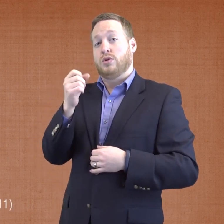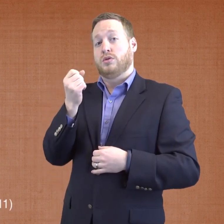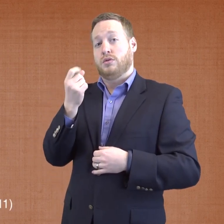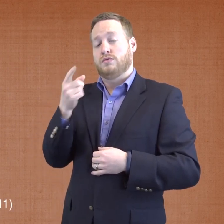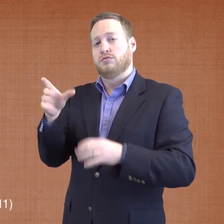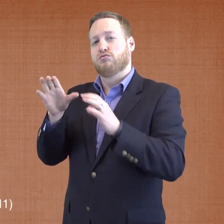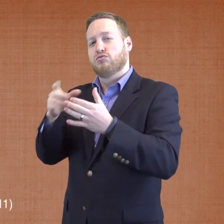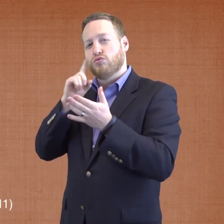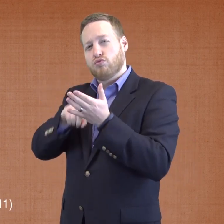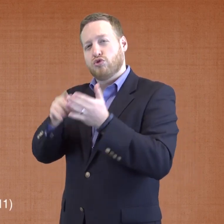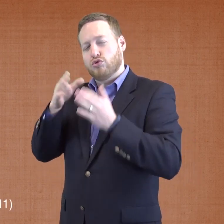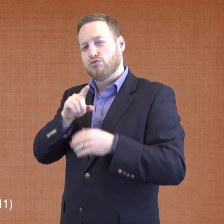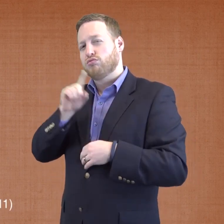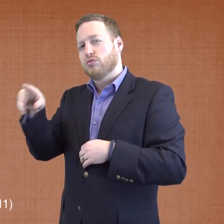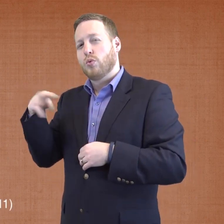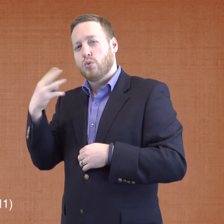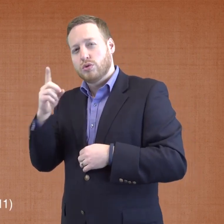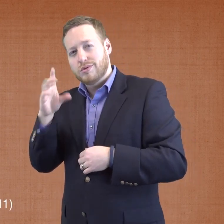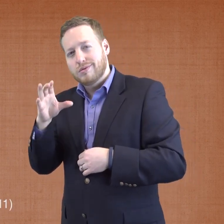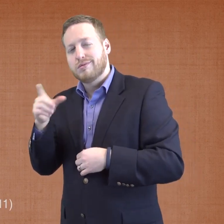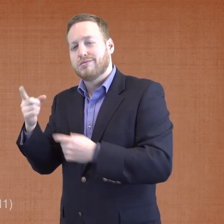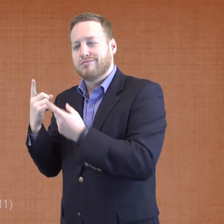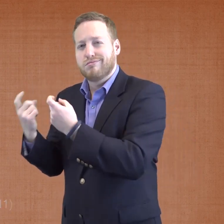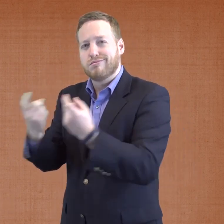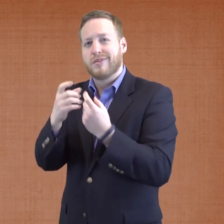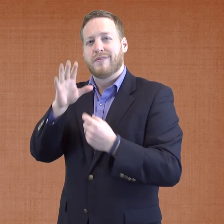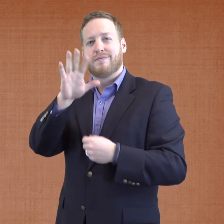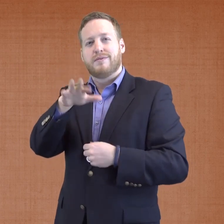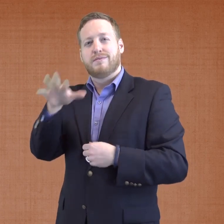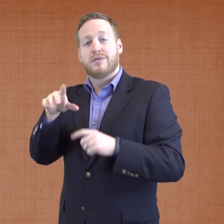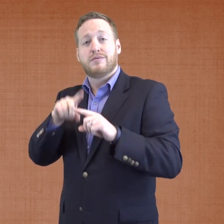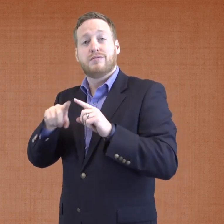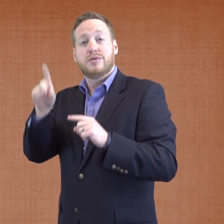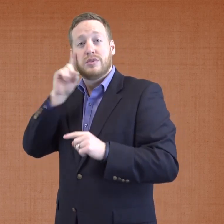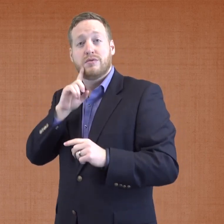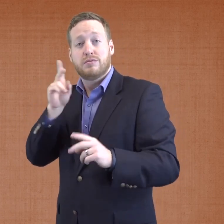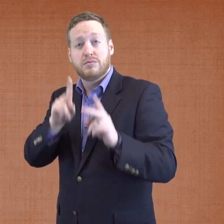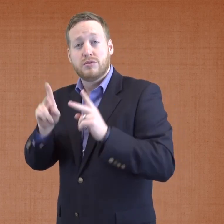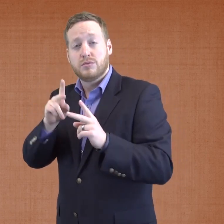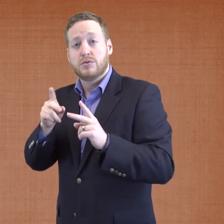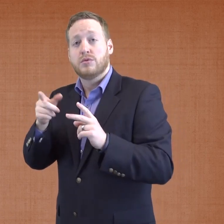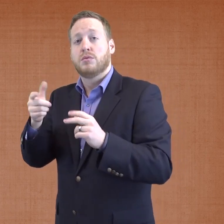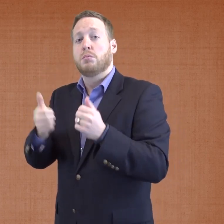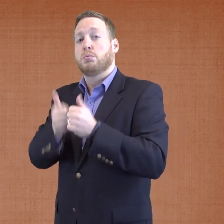In 2011, a group of researchers recruited 55 Deaf participants from Washington, D.C., who were mostly